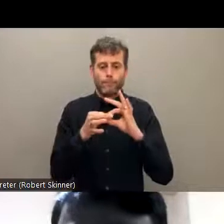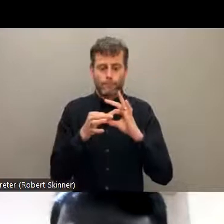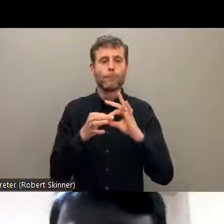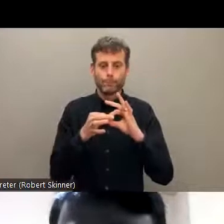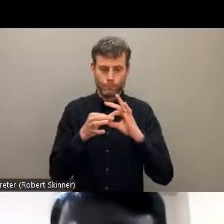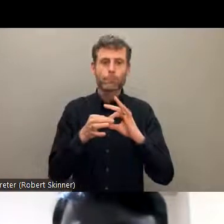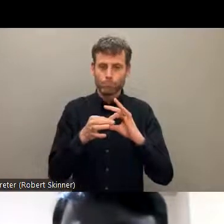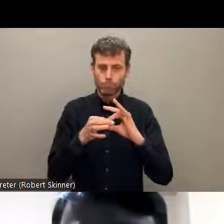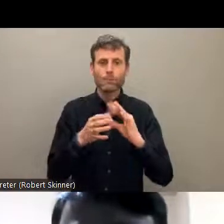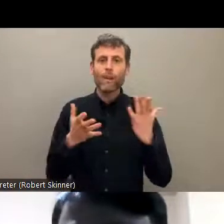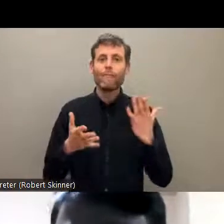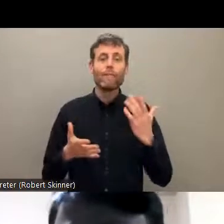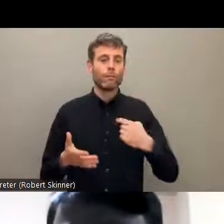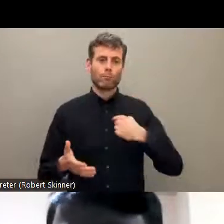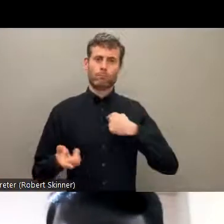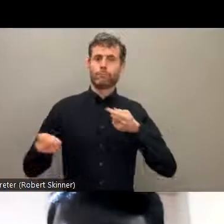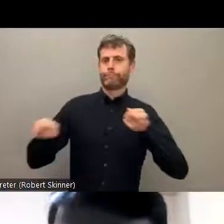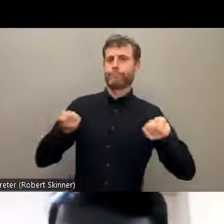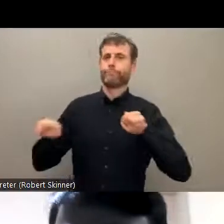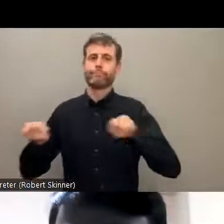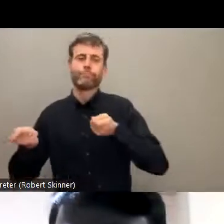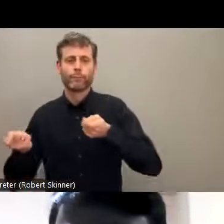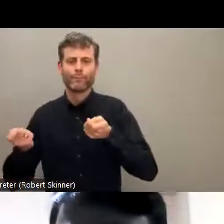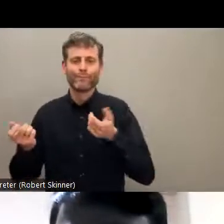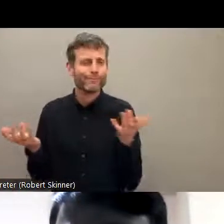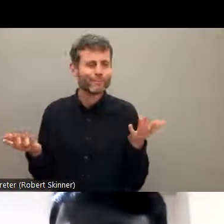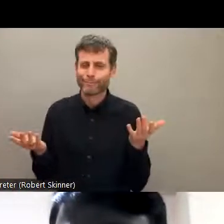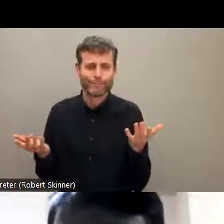the Dalit with disabilities, then -- then we